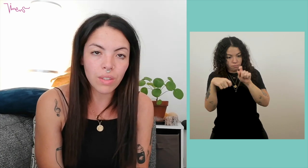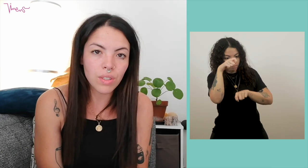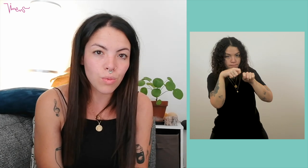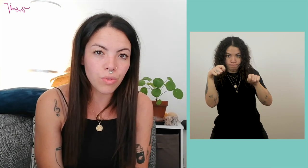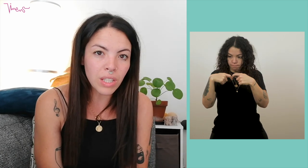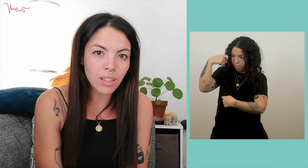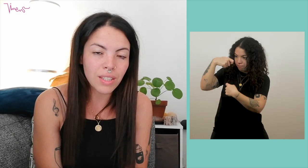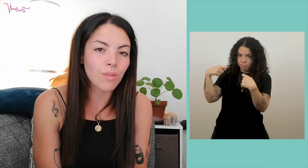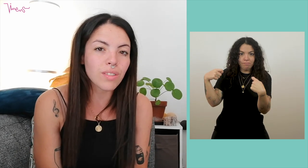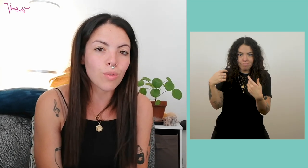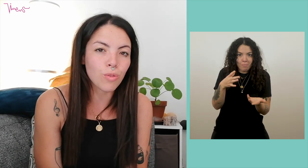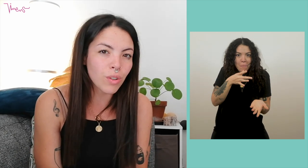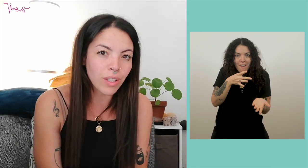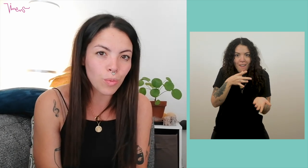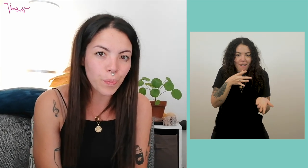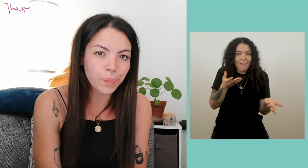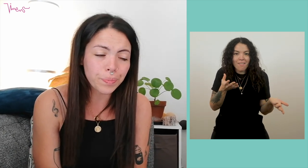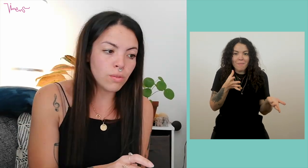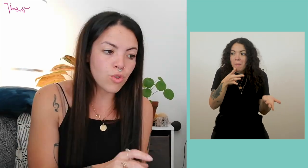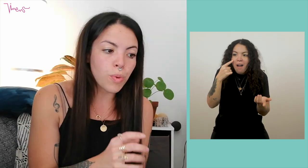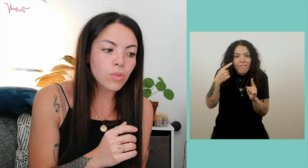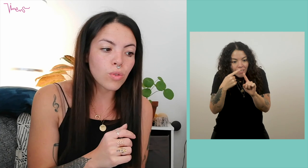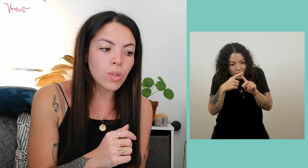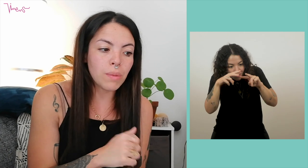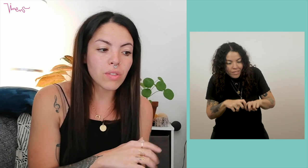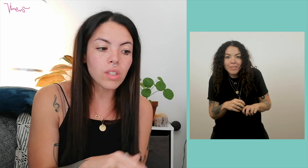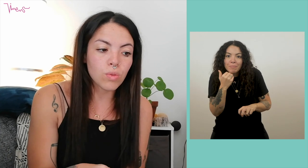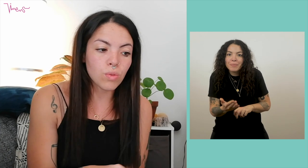what we're doing and knowing if we're doing it. correctly. I think the people who have contacted